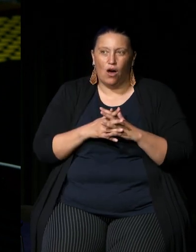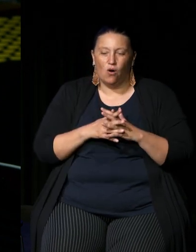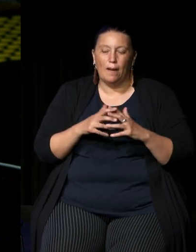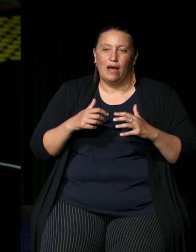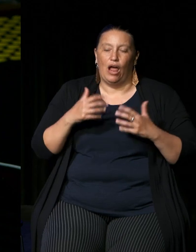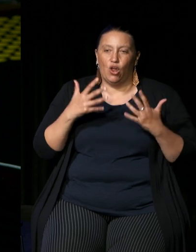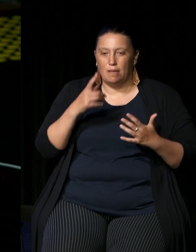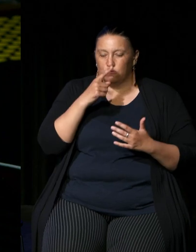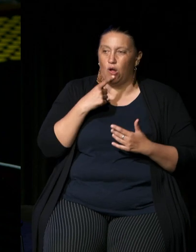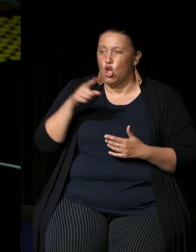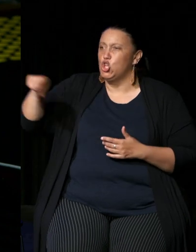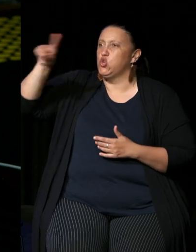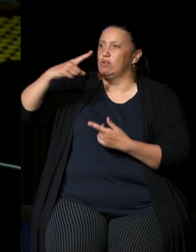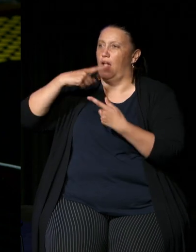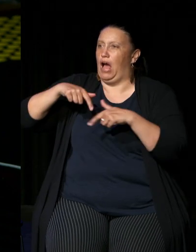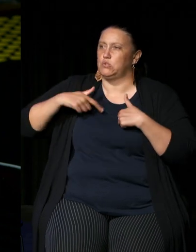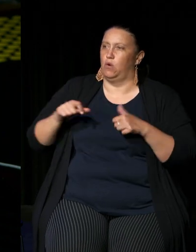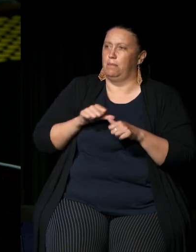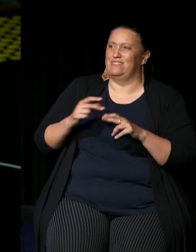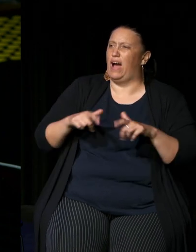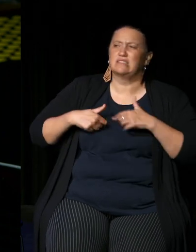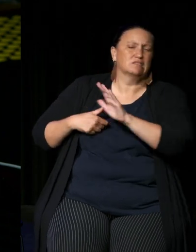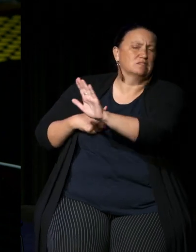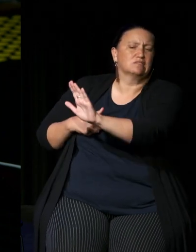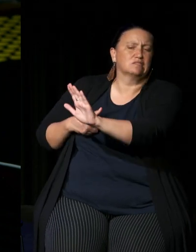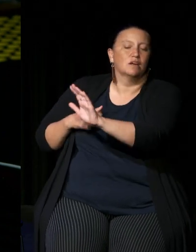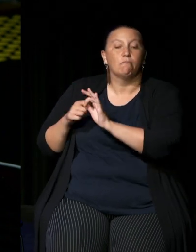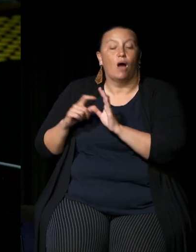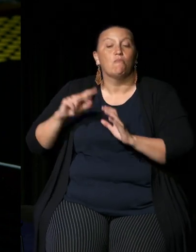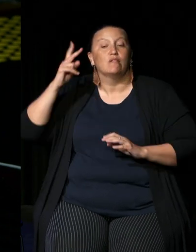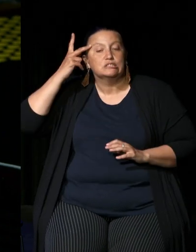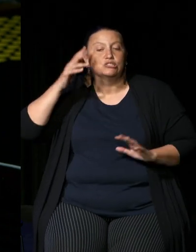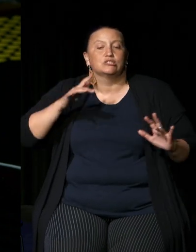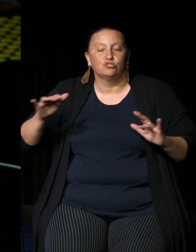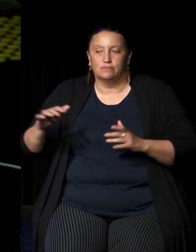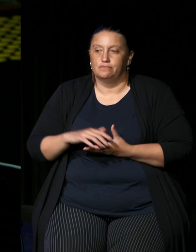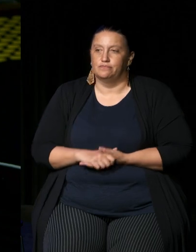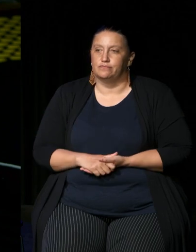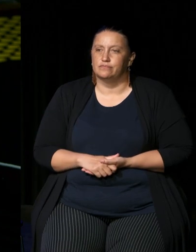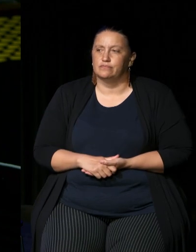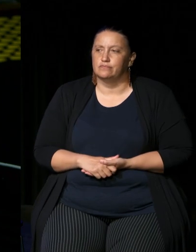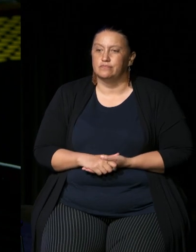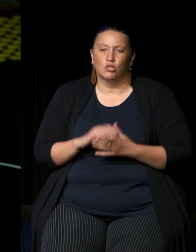going to be dictated to what's best for them by politicians and whatever else Susan excluded